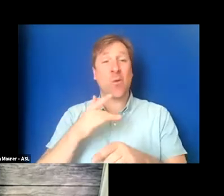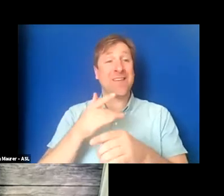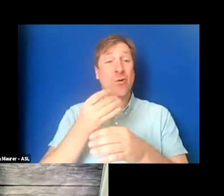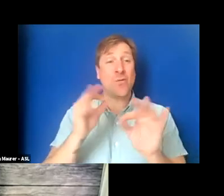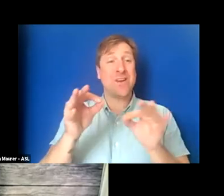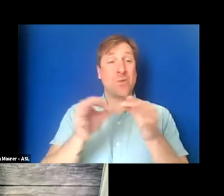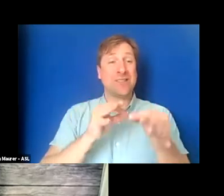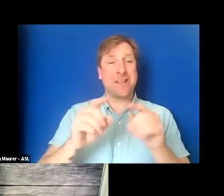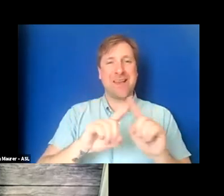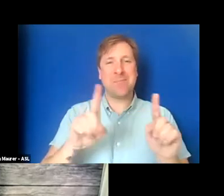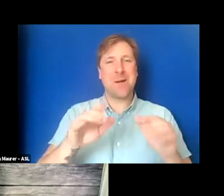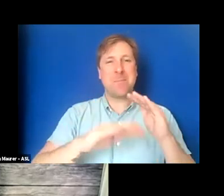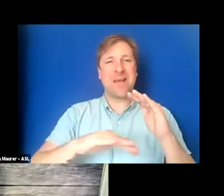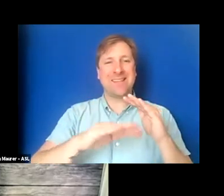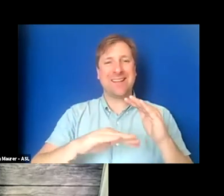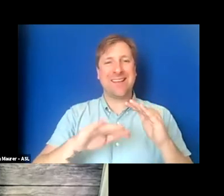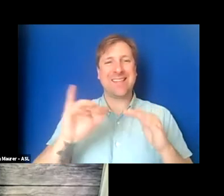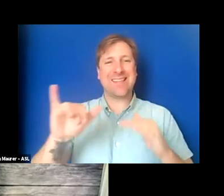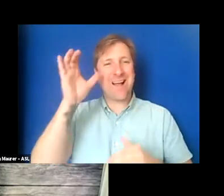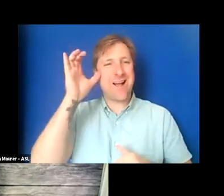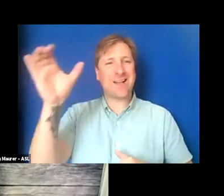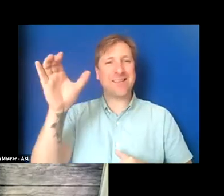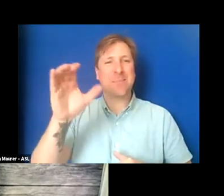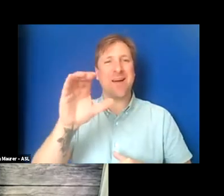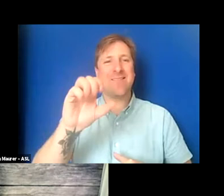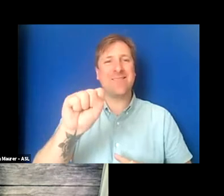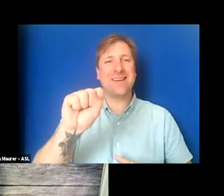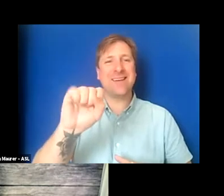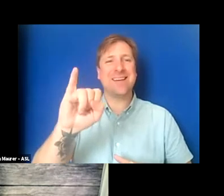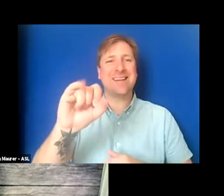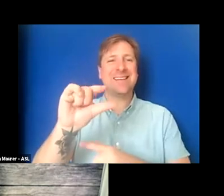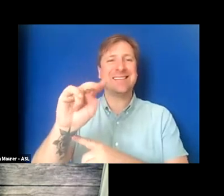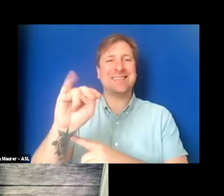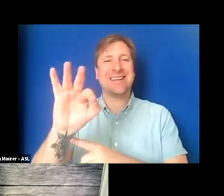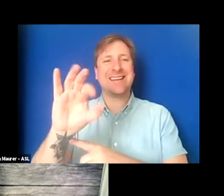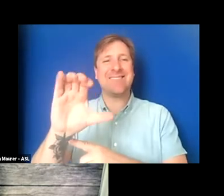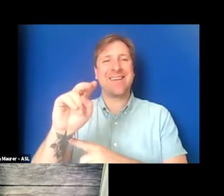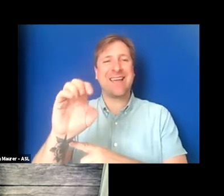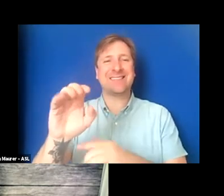But basically this idea of significance, how to decide when